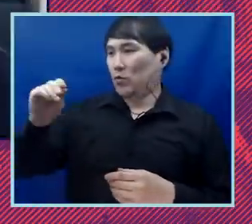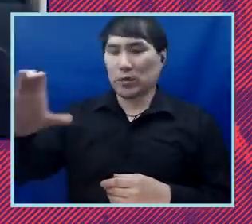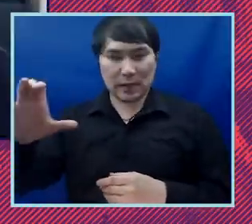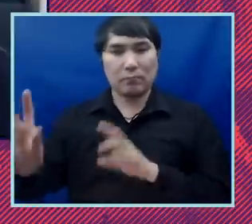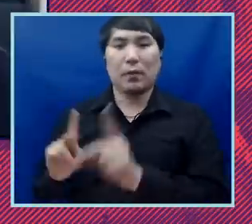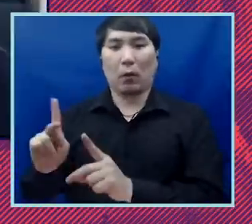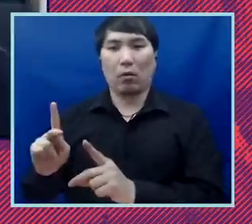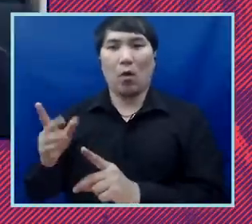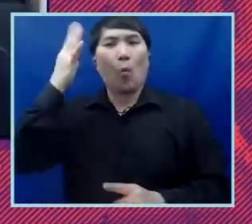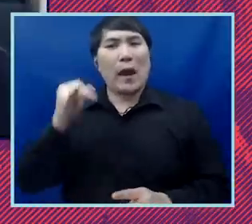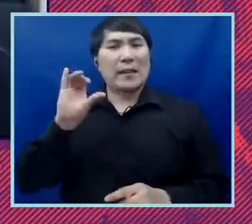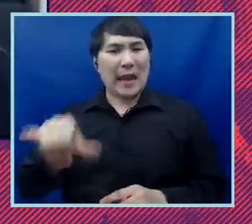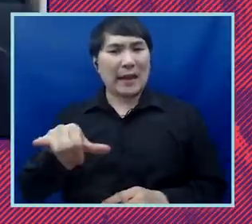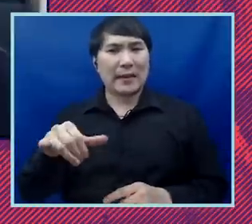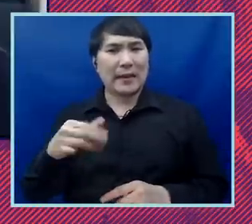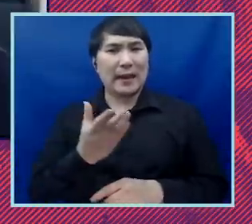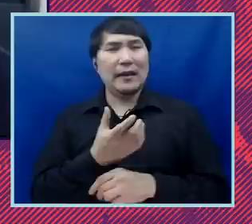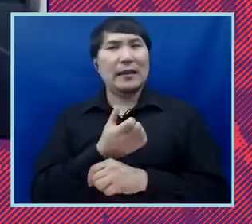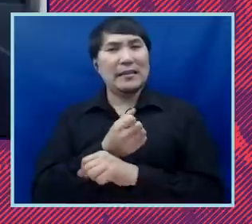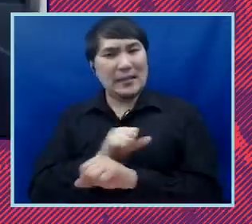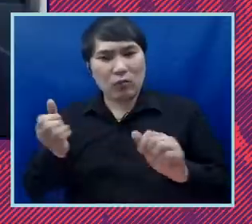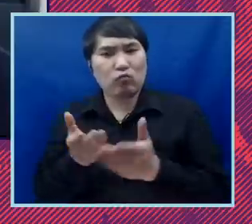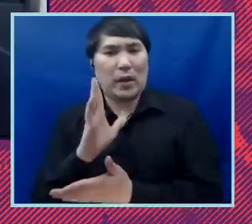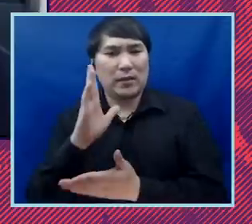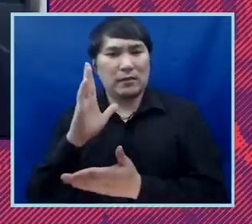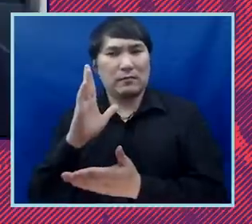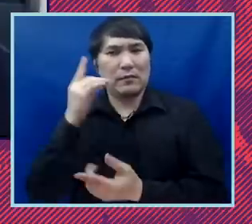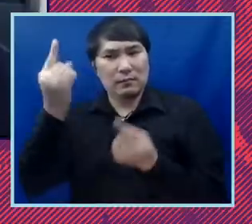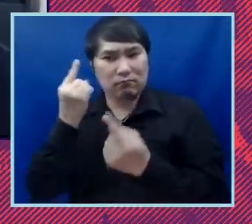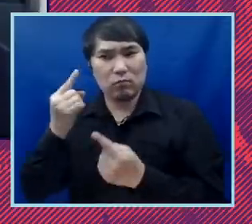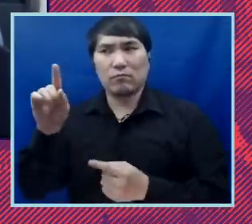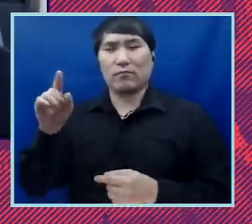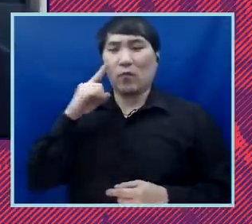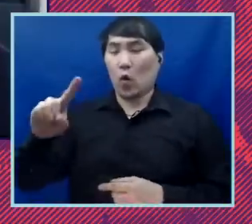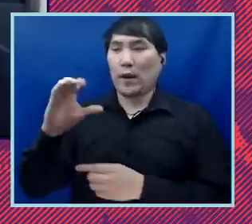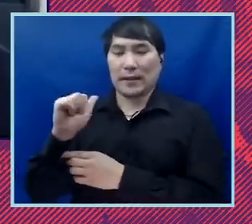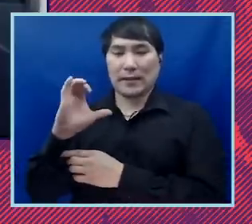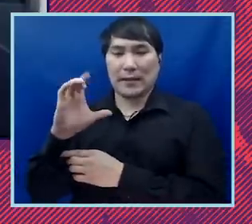Why is that a civil liberties issue that should be a concern to the ACLU?I think it's essential to